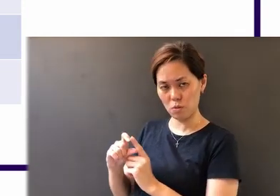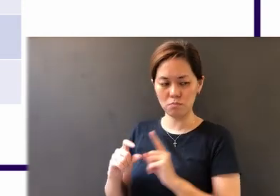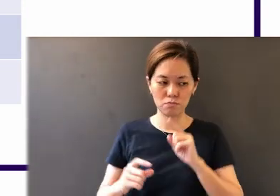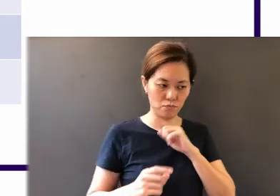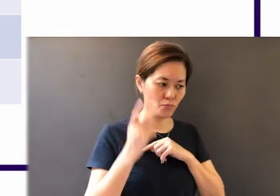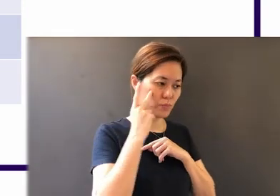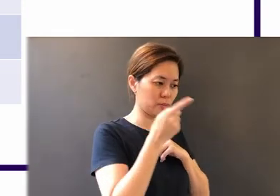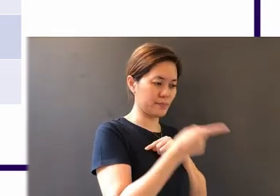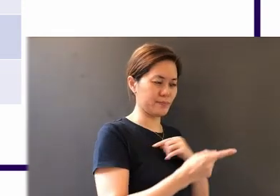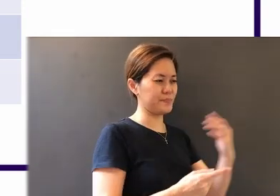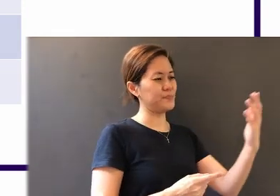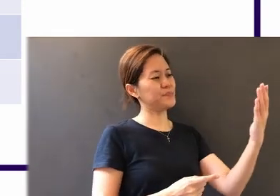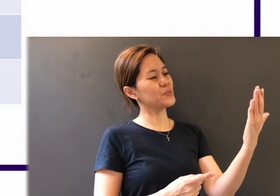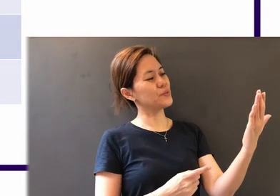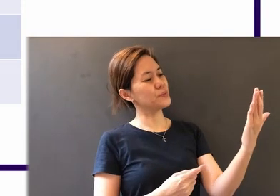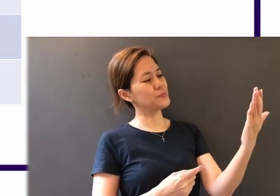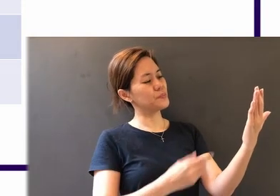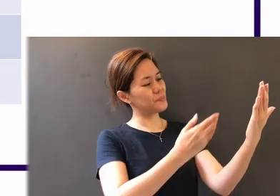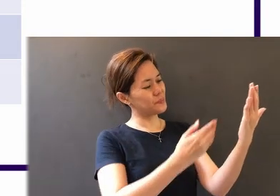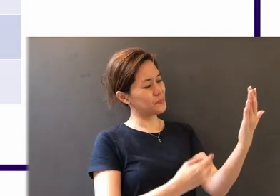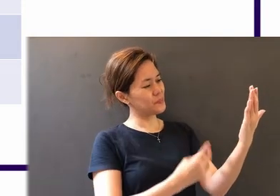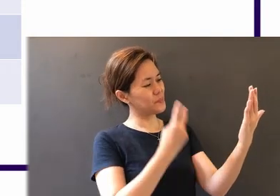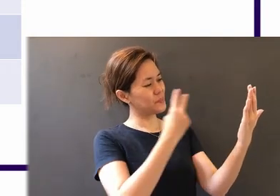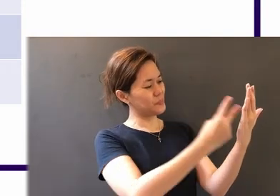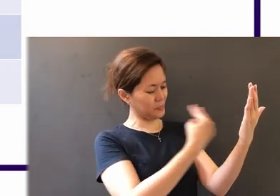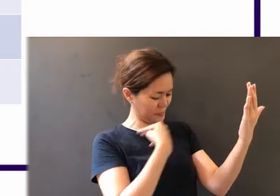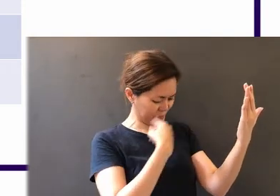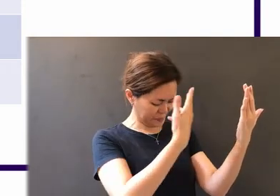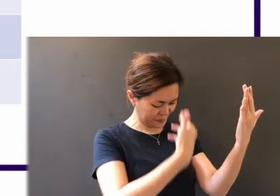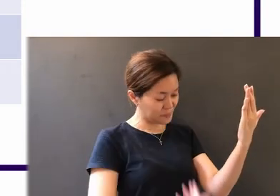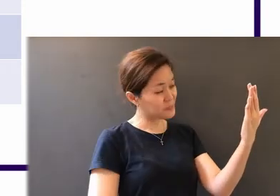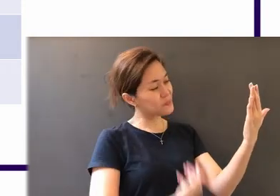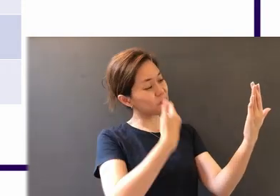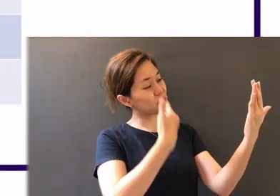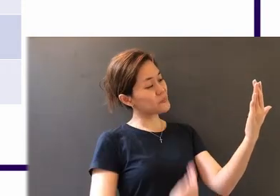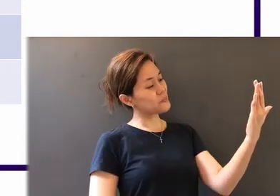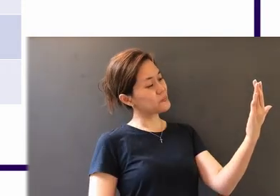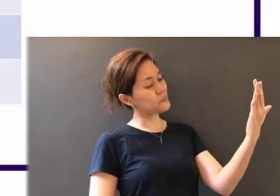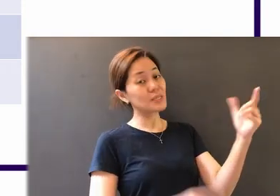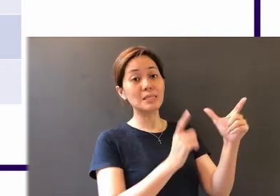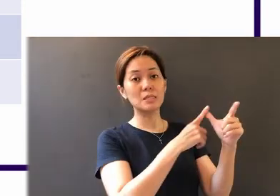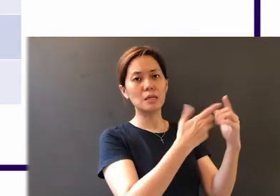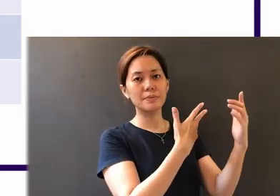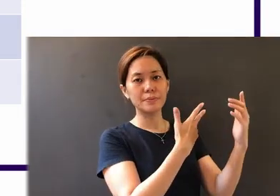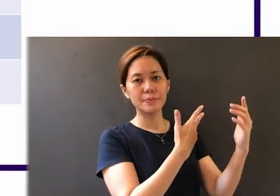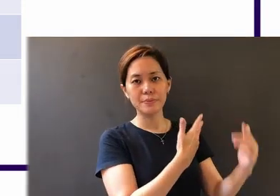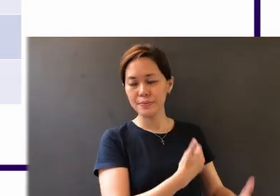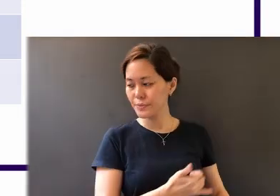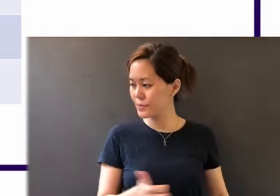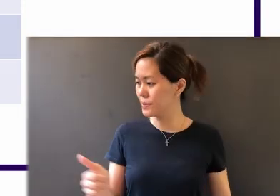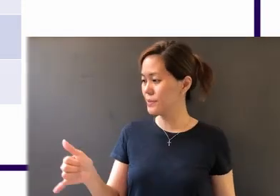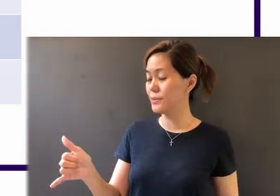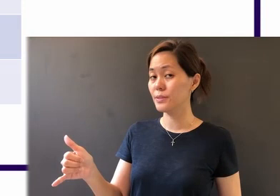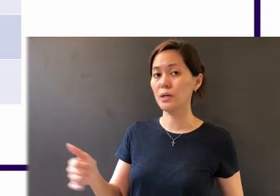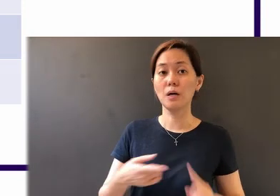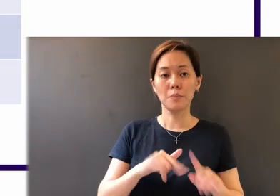comes to the mirror and observes himself, and then he goes away. But when he goes